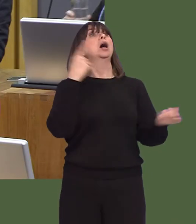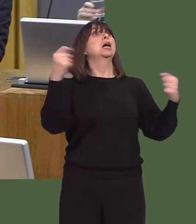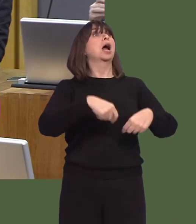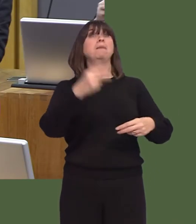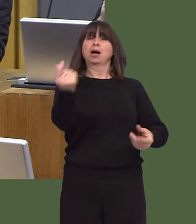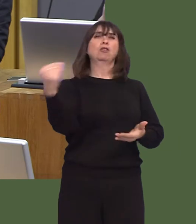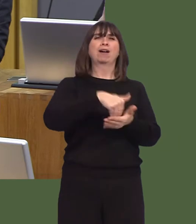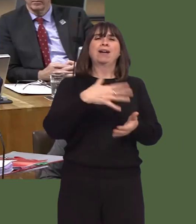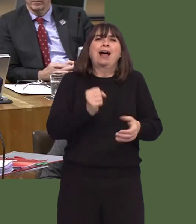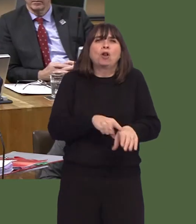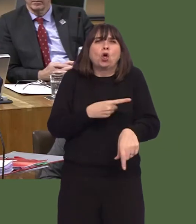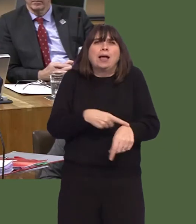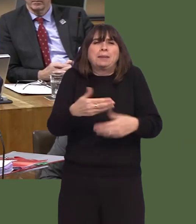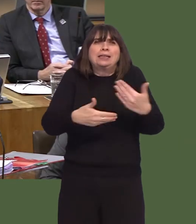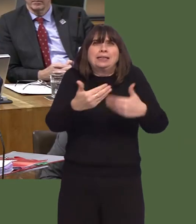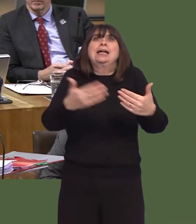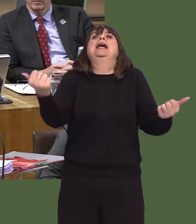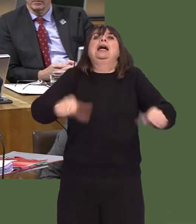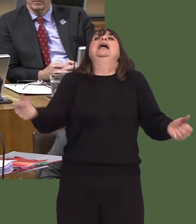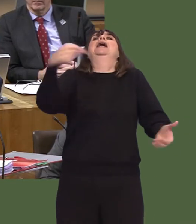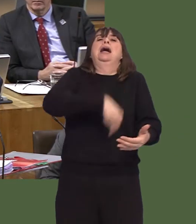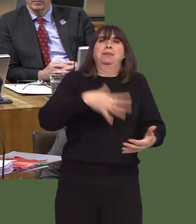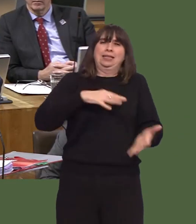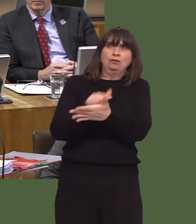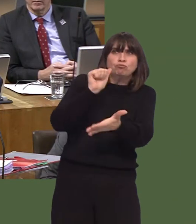We have training facilities in place, but it's hugely important that the right professional